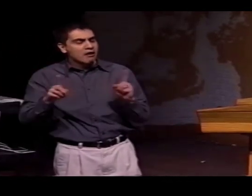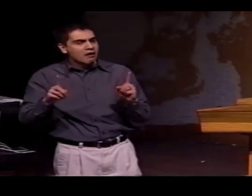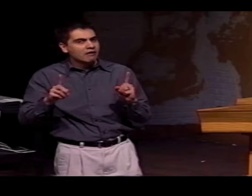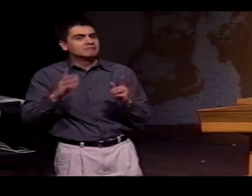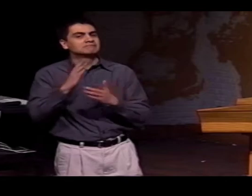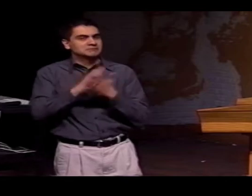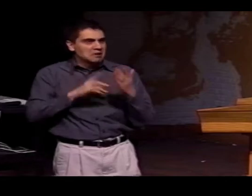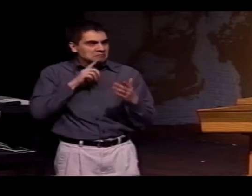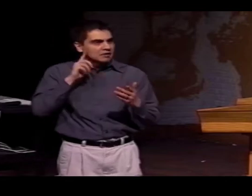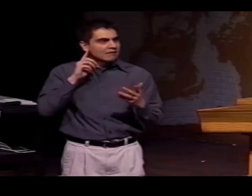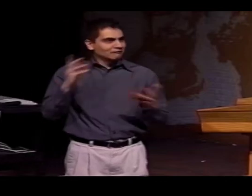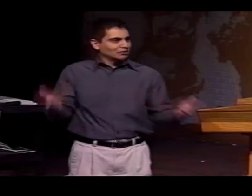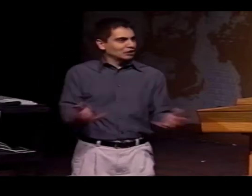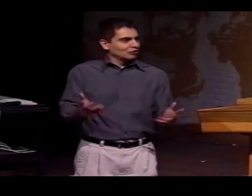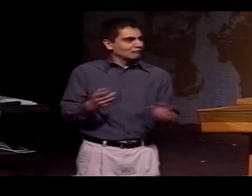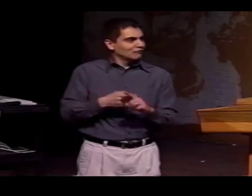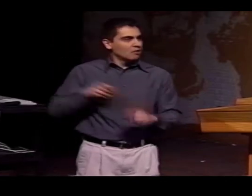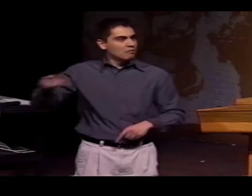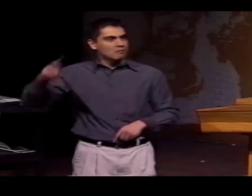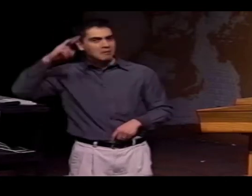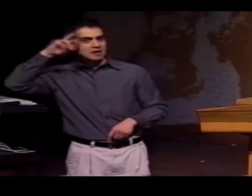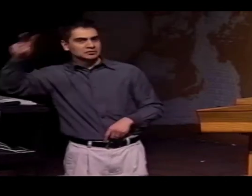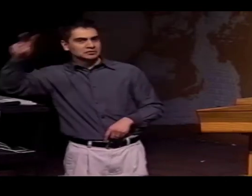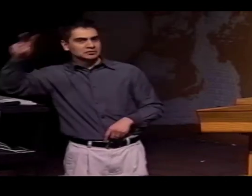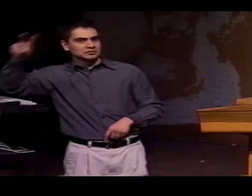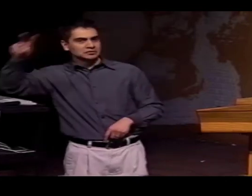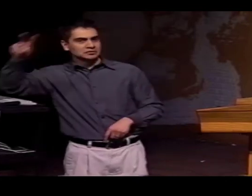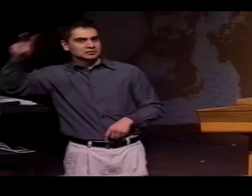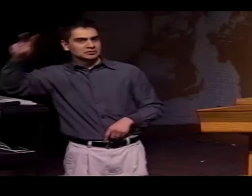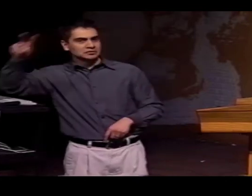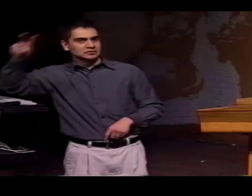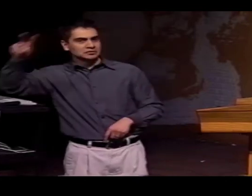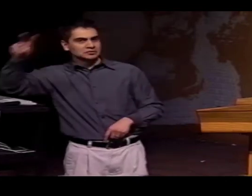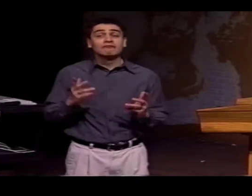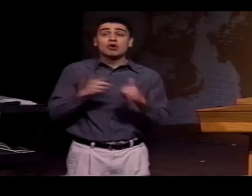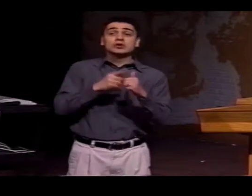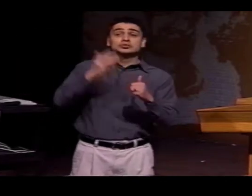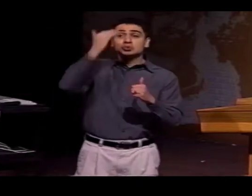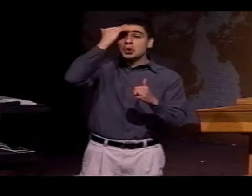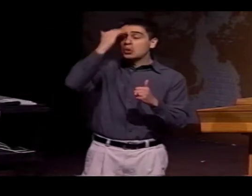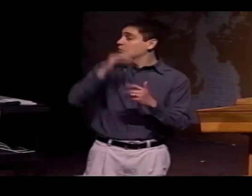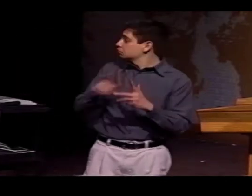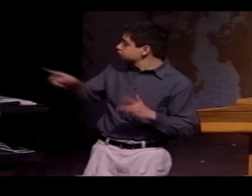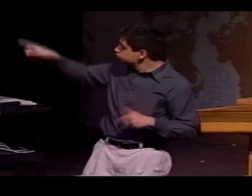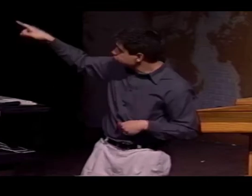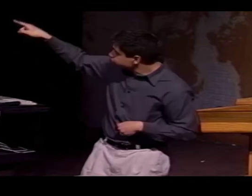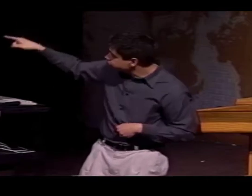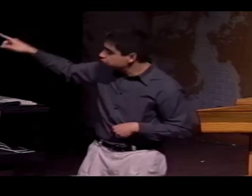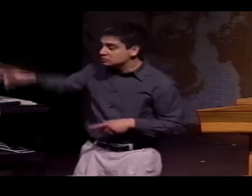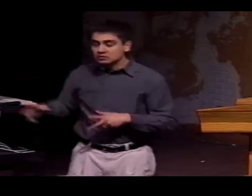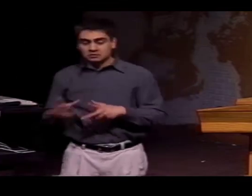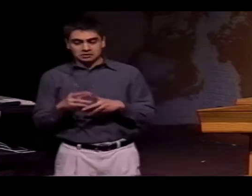WHY ARE WE CONCERNED ABOUT LSM?" THE REASON IS BECAUSE SOME DEAF PEOPLE HAVE MOVED HERE FROM MEXICO, AND THAT'S THE PRIMARY LANGUAGE